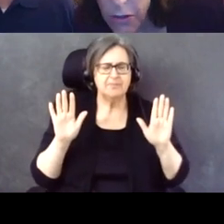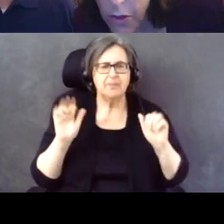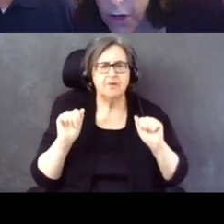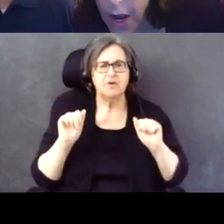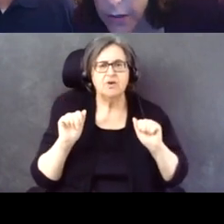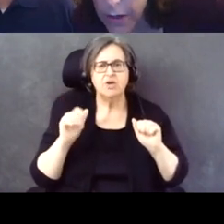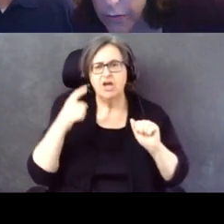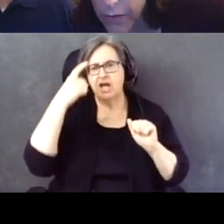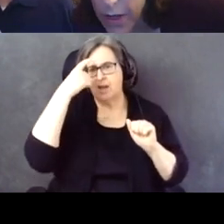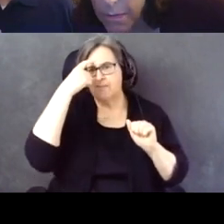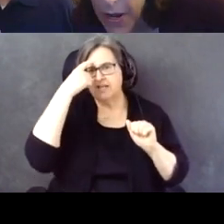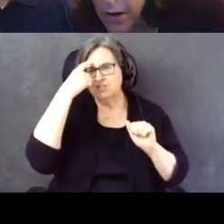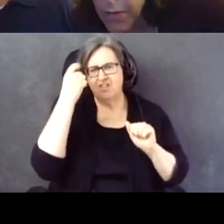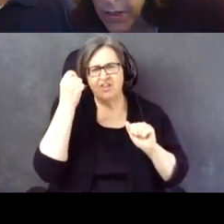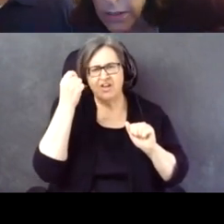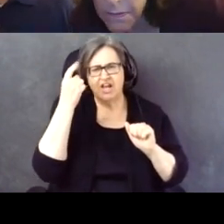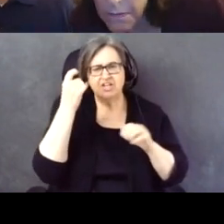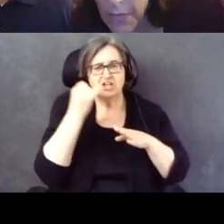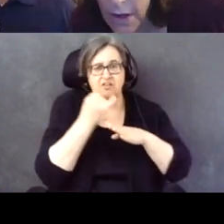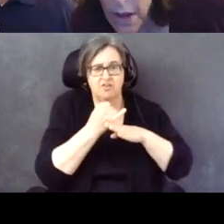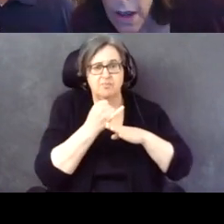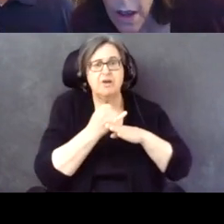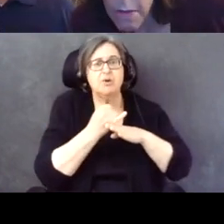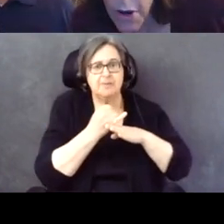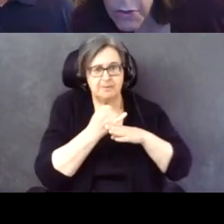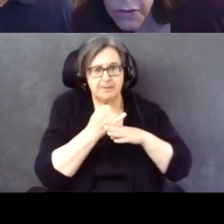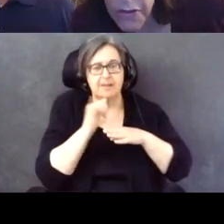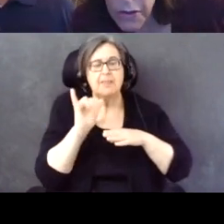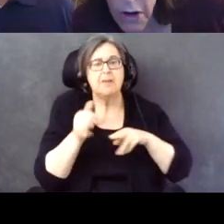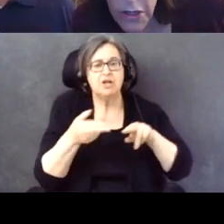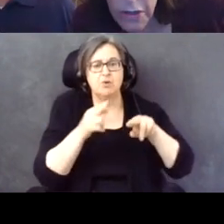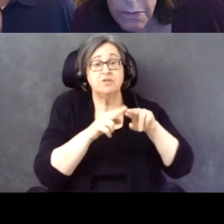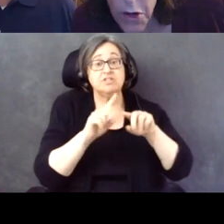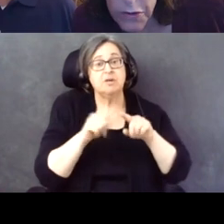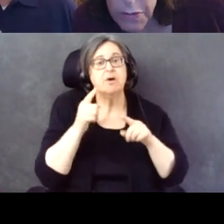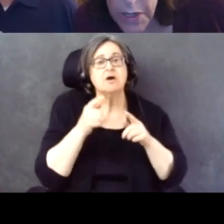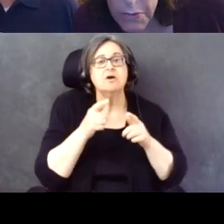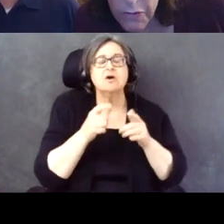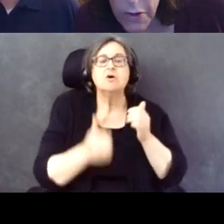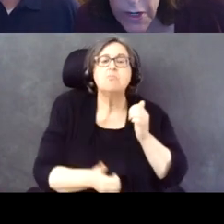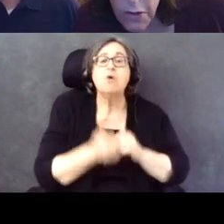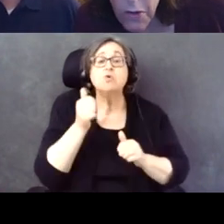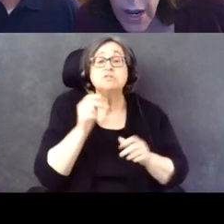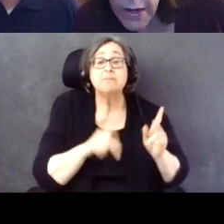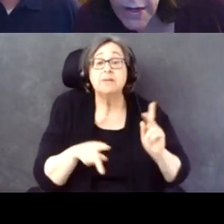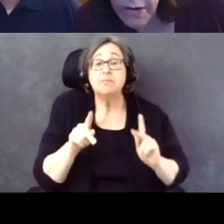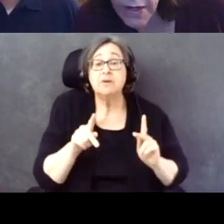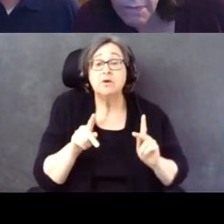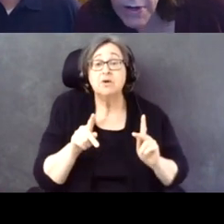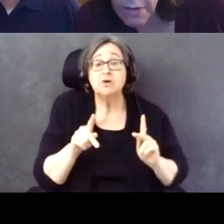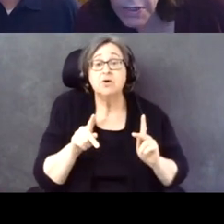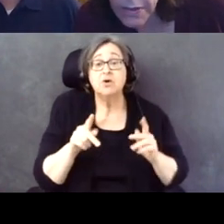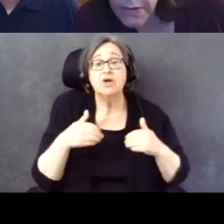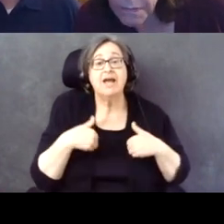Mental or cognitive impairment. But we saw the most people voting who had hearing impairments.